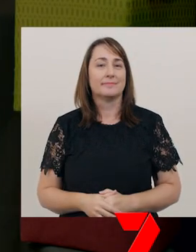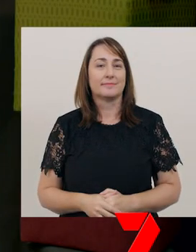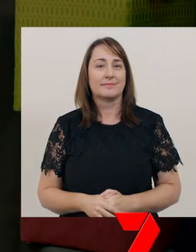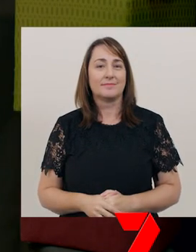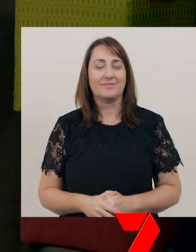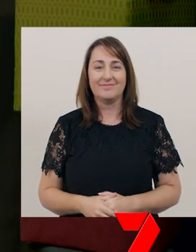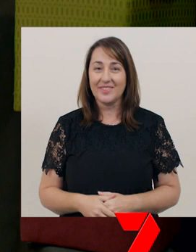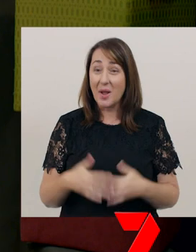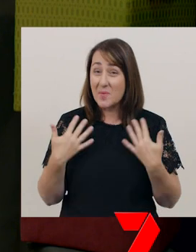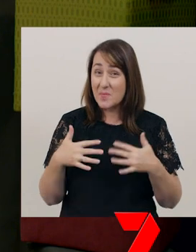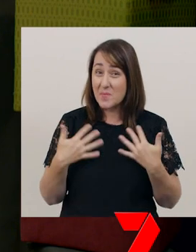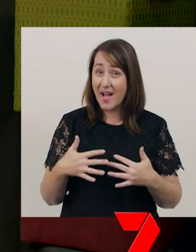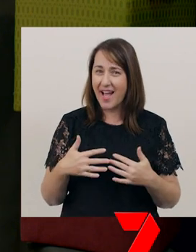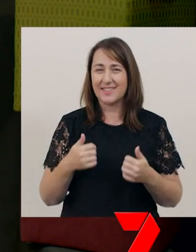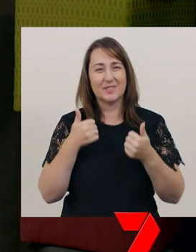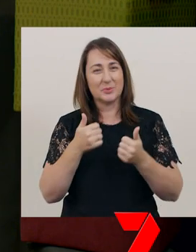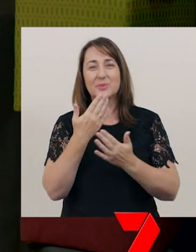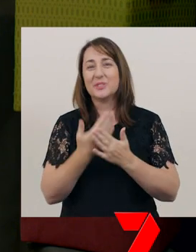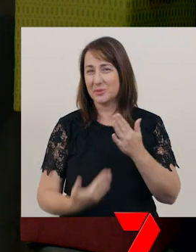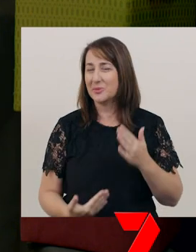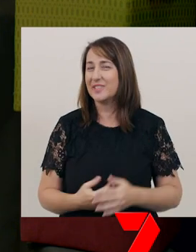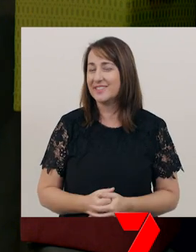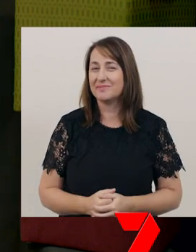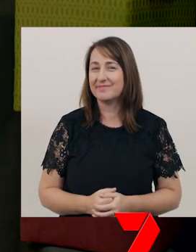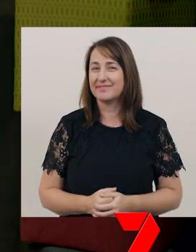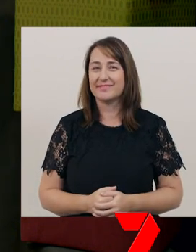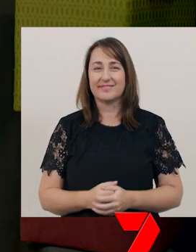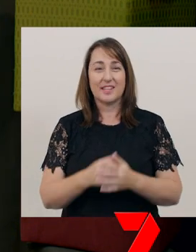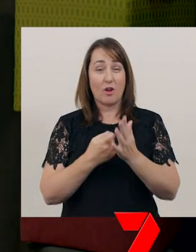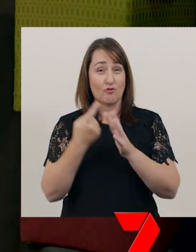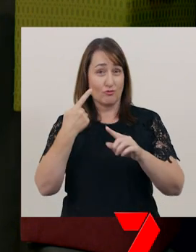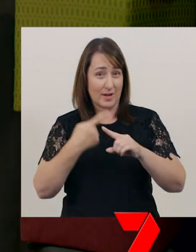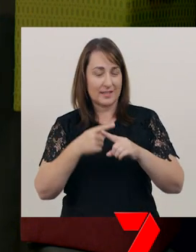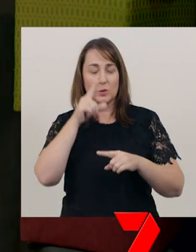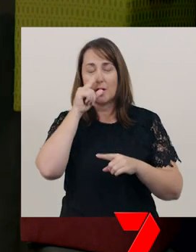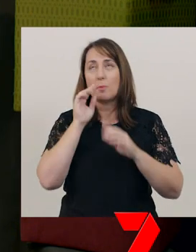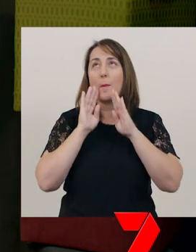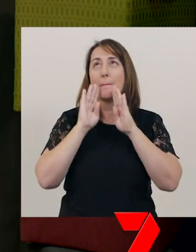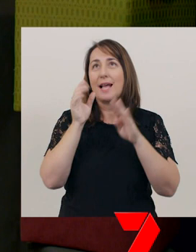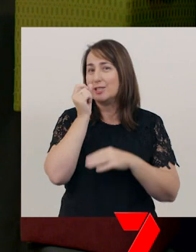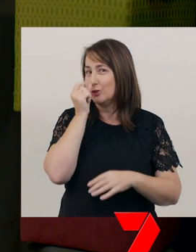Wow. That was a great story. Rex, you can do amazing tricks in your jet.